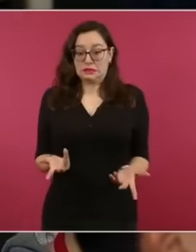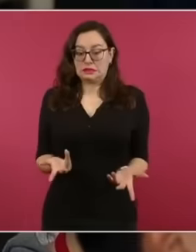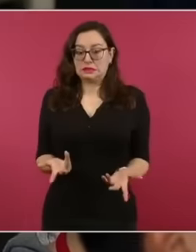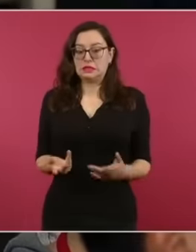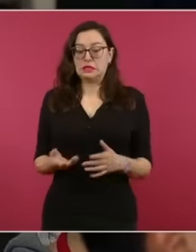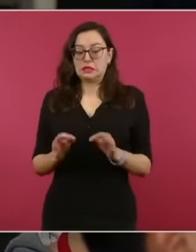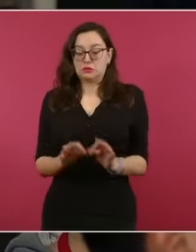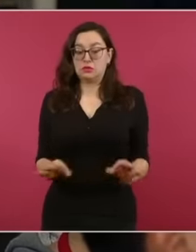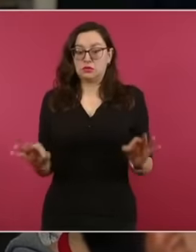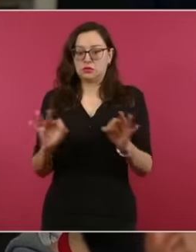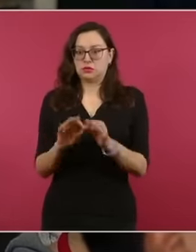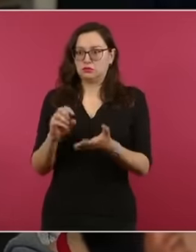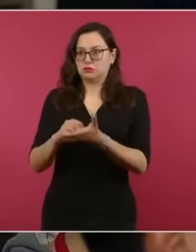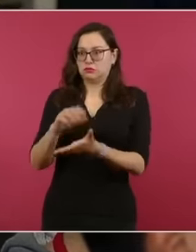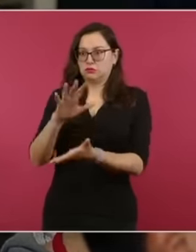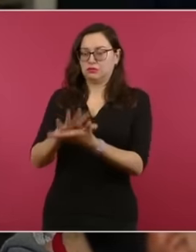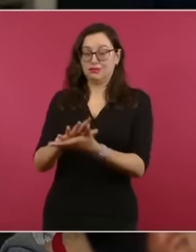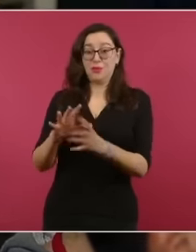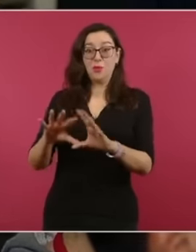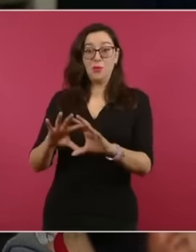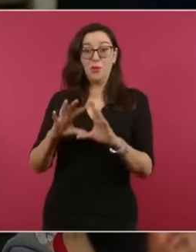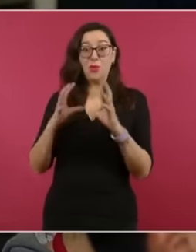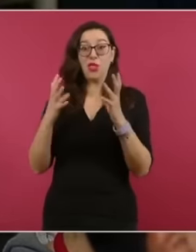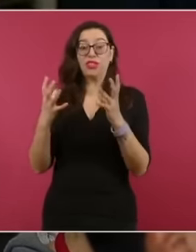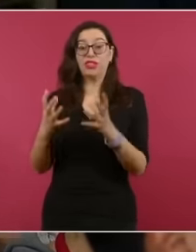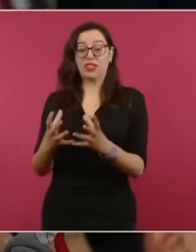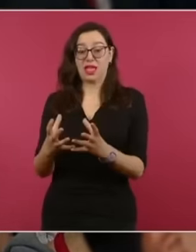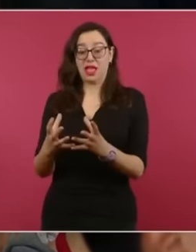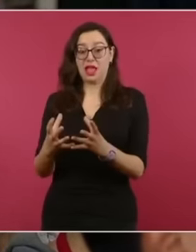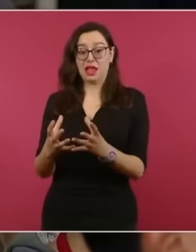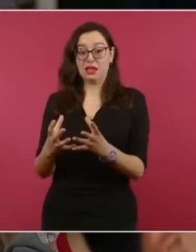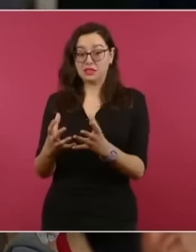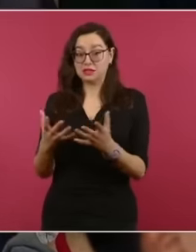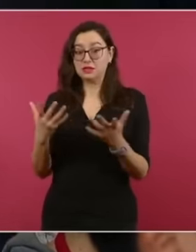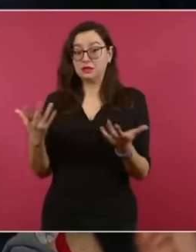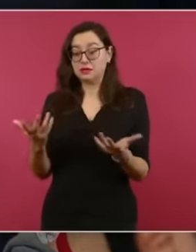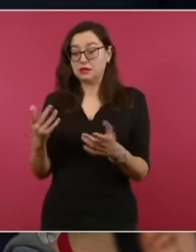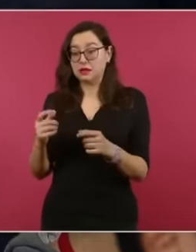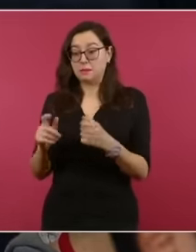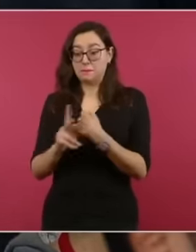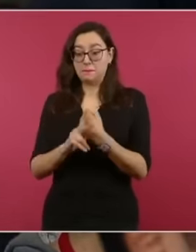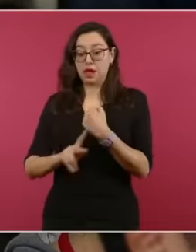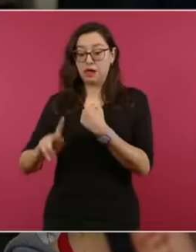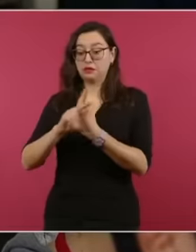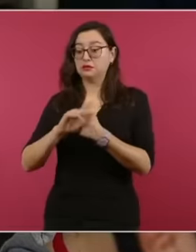global level? and that sovereignty is being defended, national sovereignty and secondly